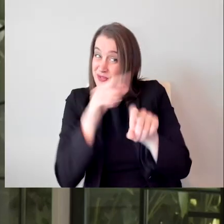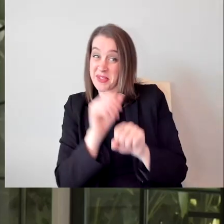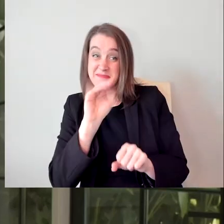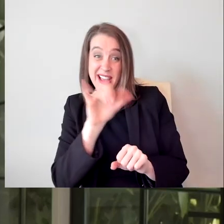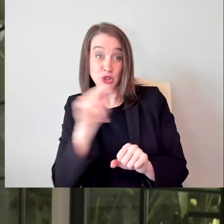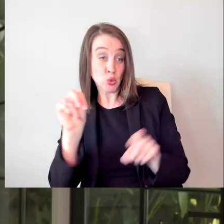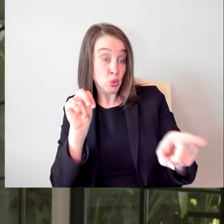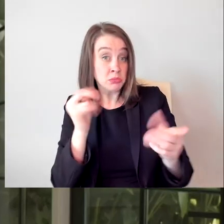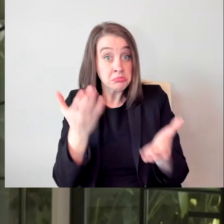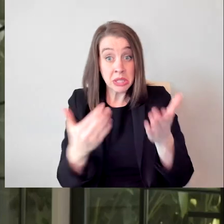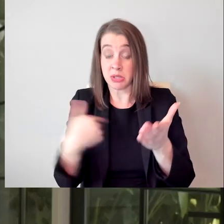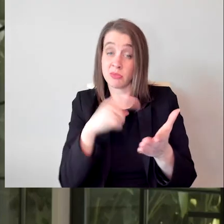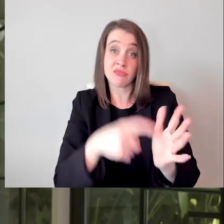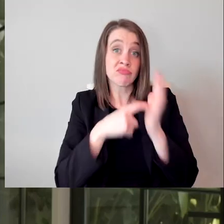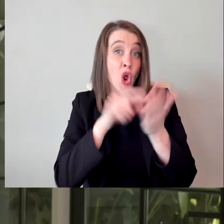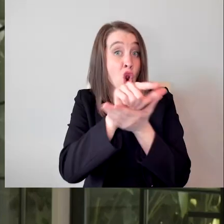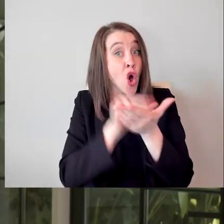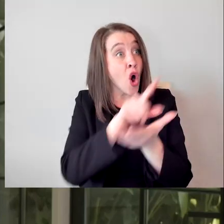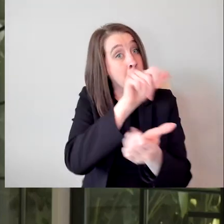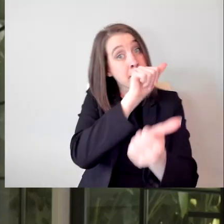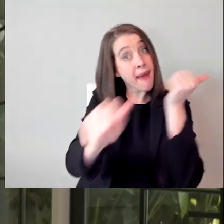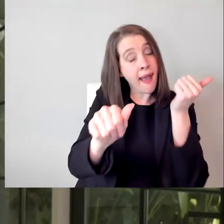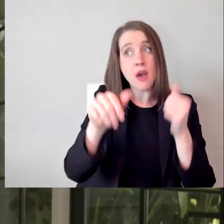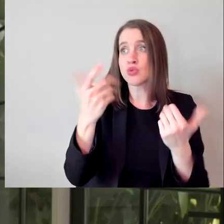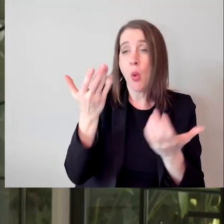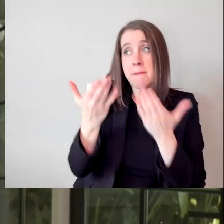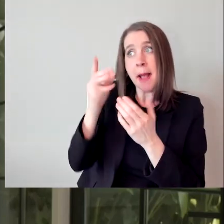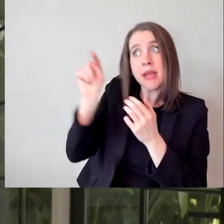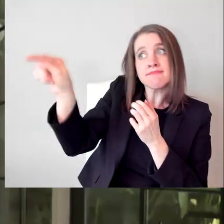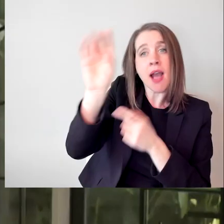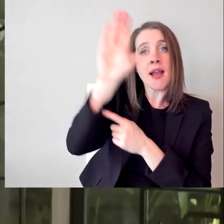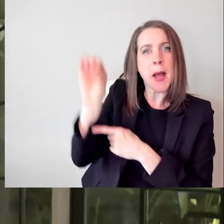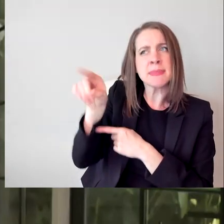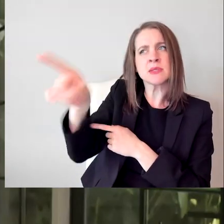or certain companies decide that they want to support,